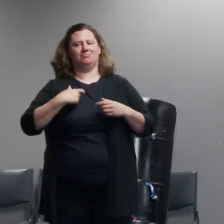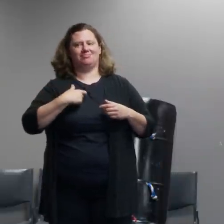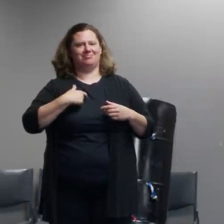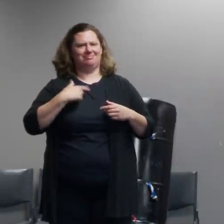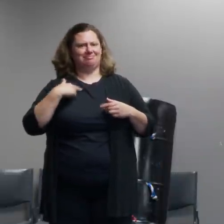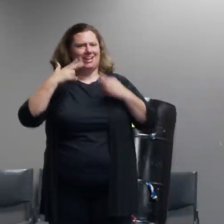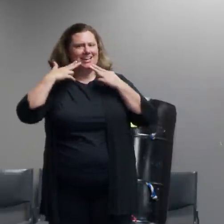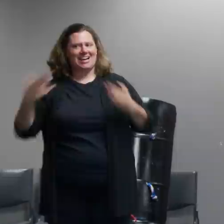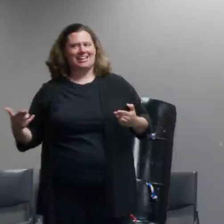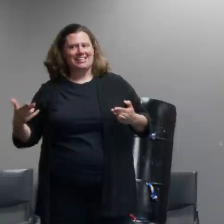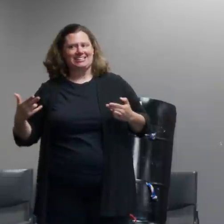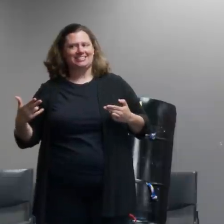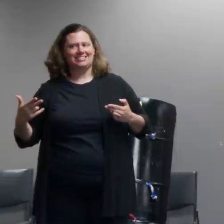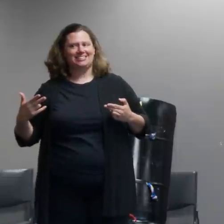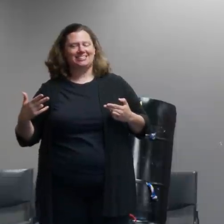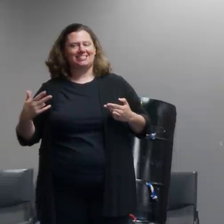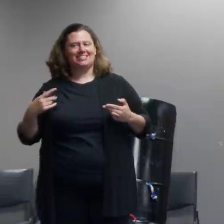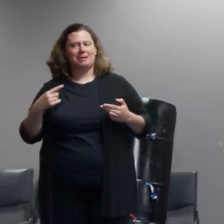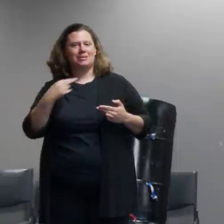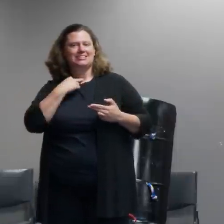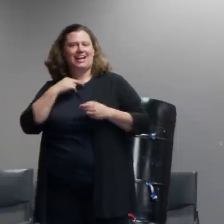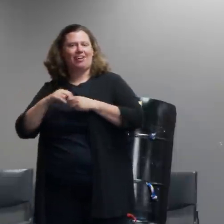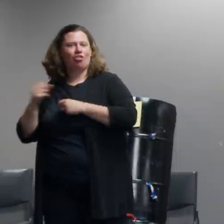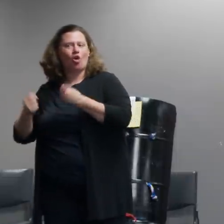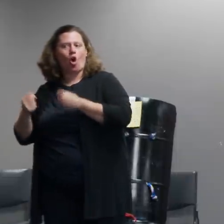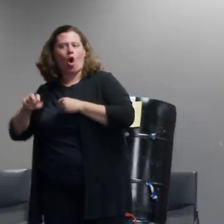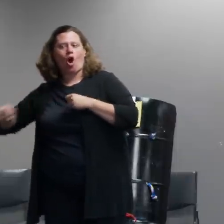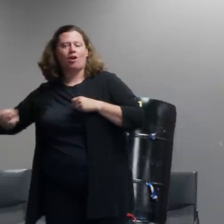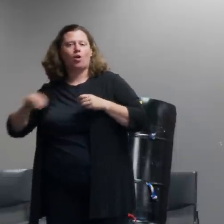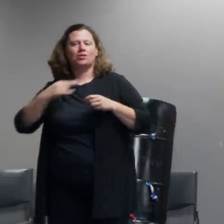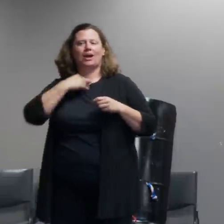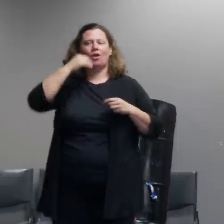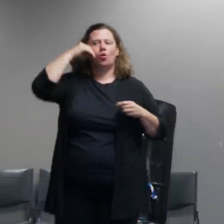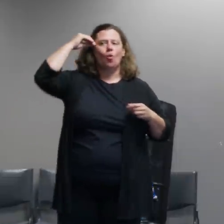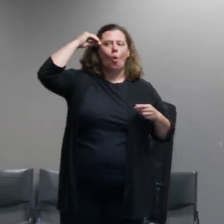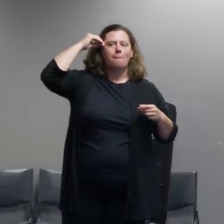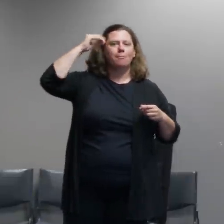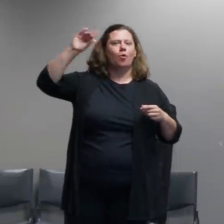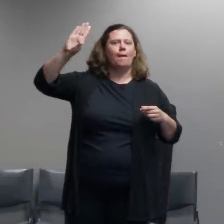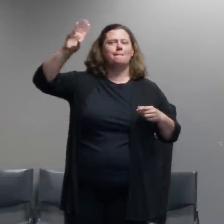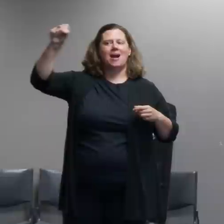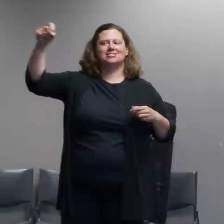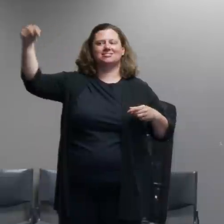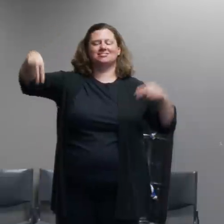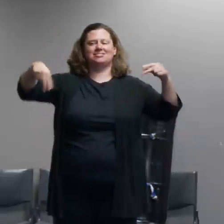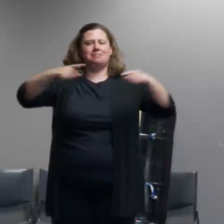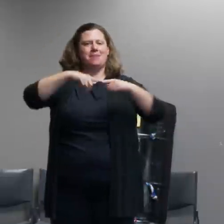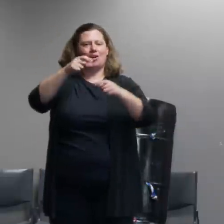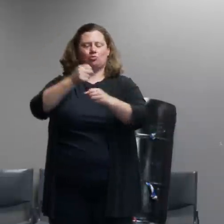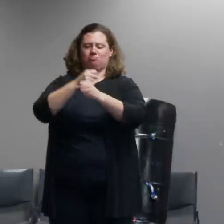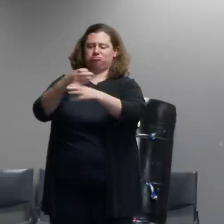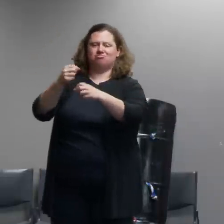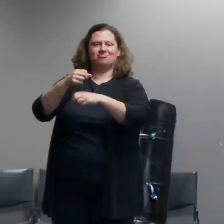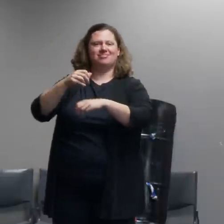traffic in their cars or were waiting for the bus or the max train why should the public feel as confident